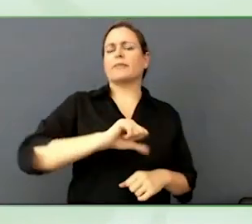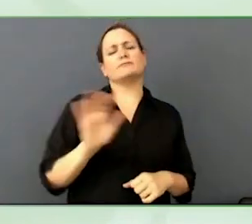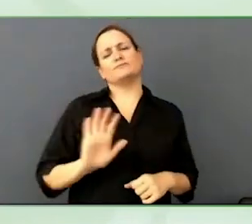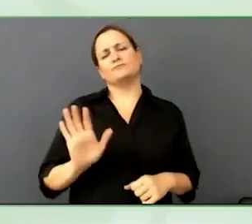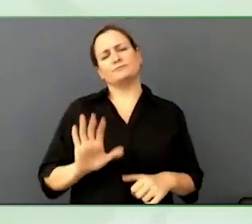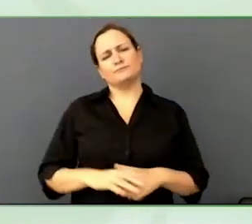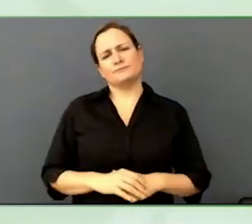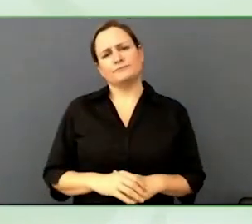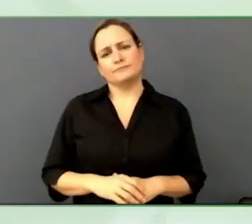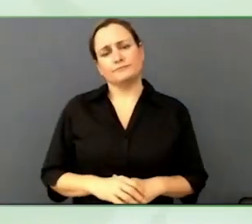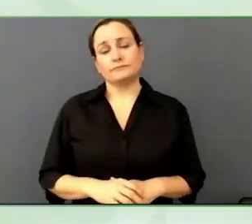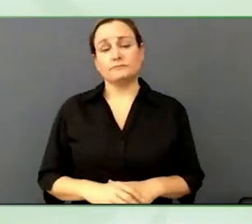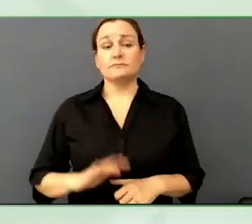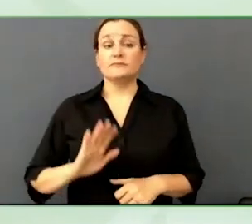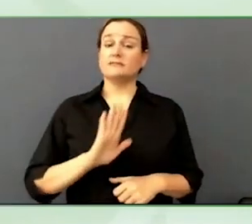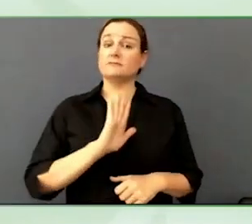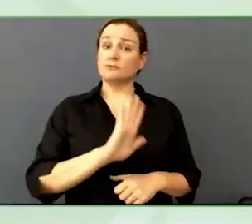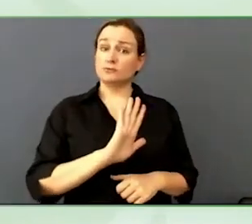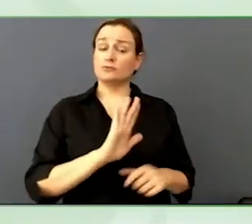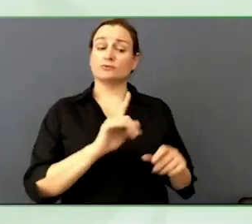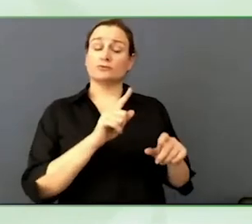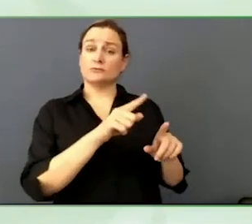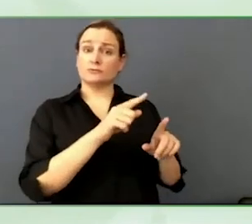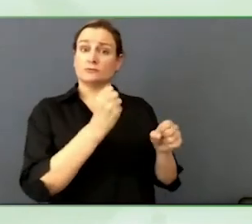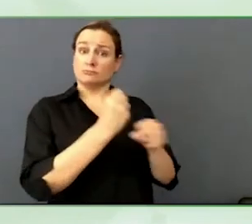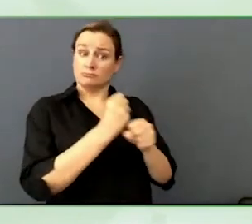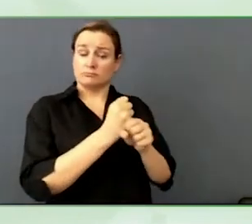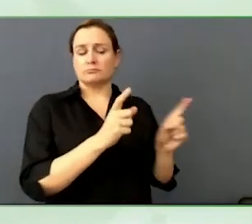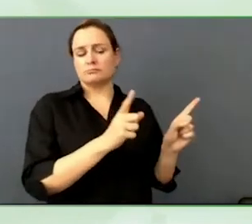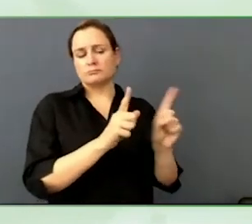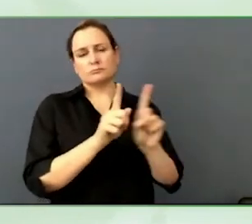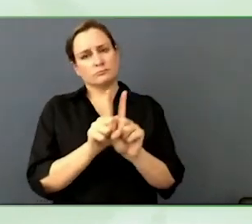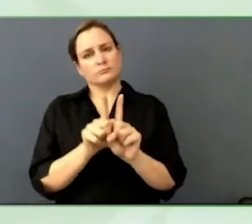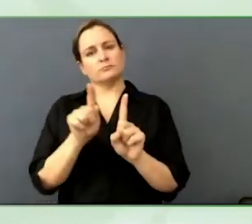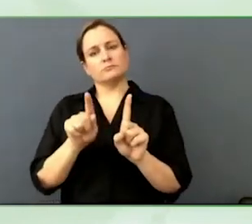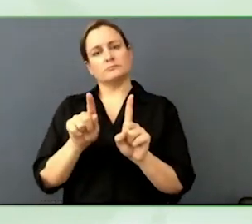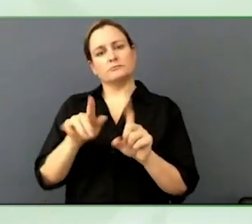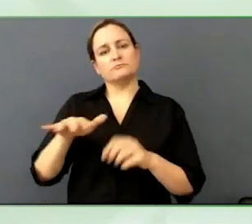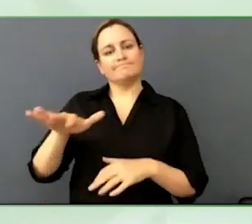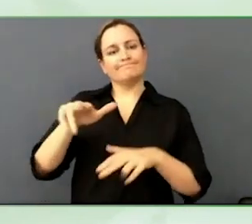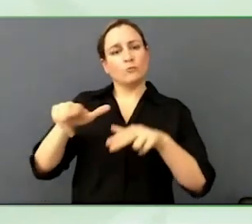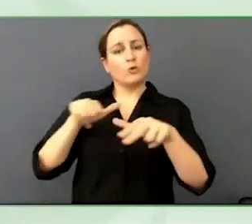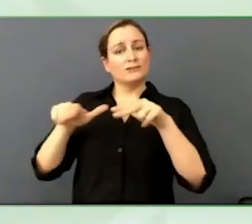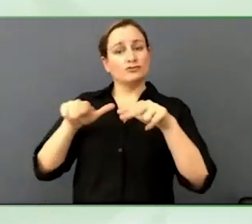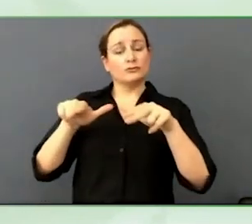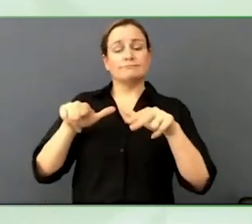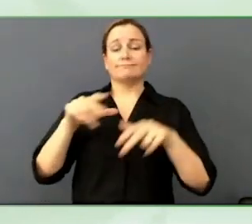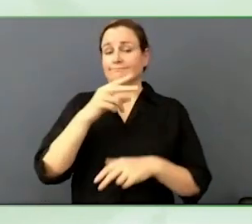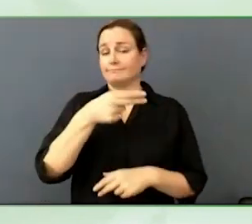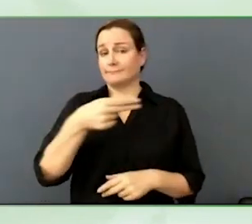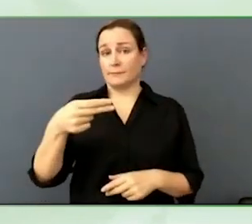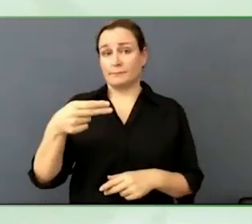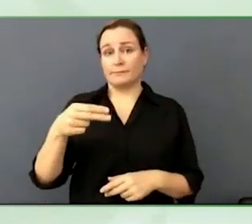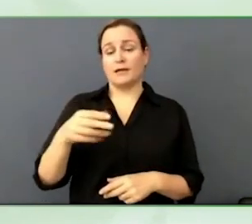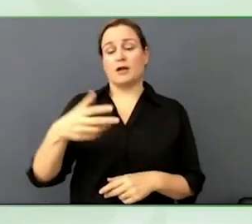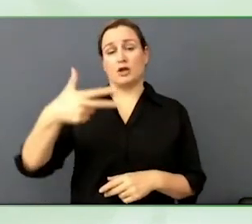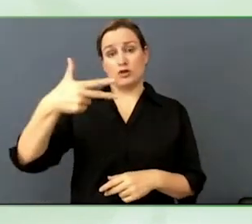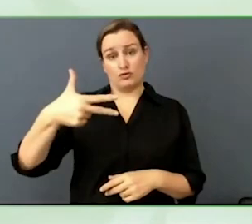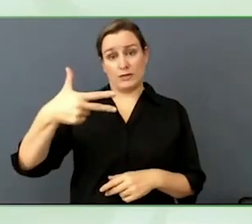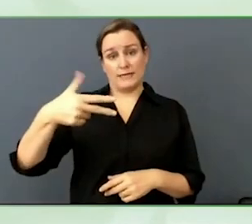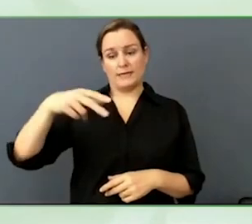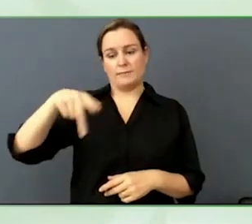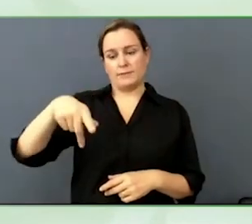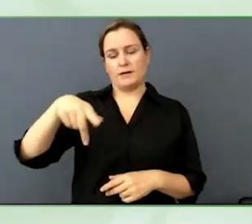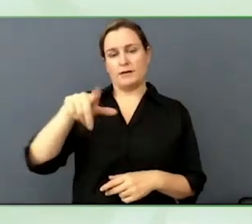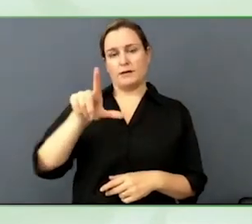talked a lot and certainly, from my perspective, accessibility business,